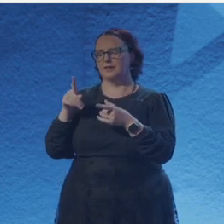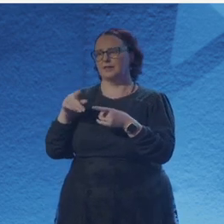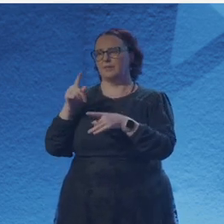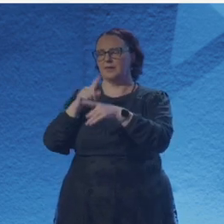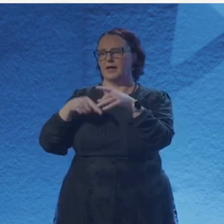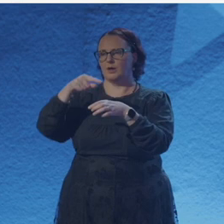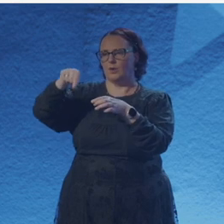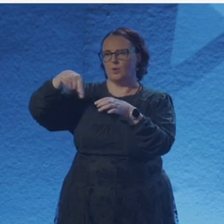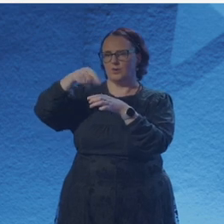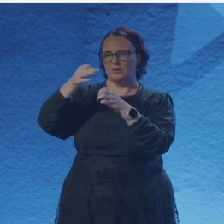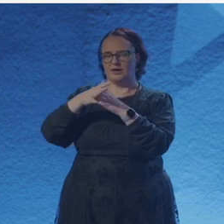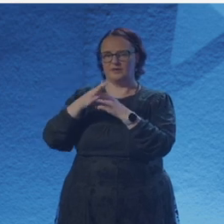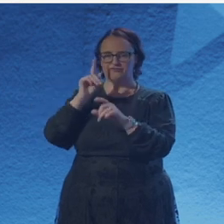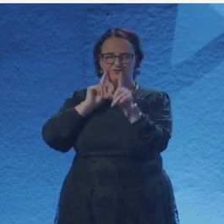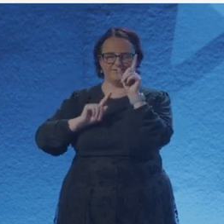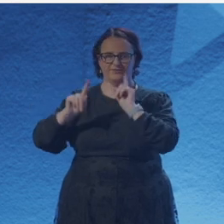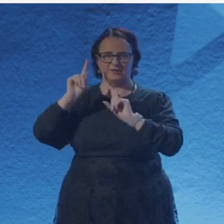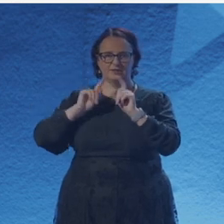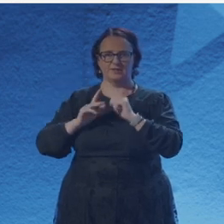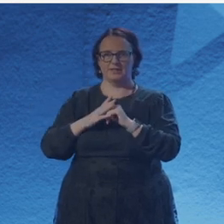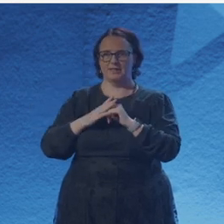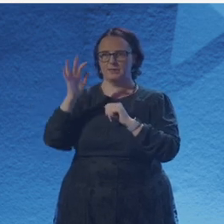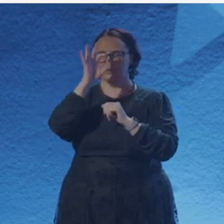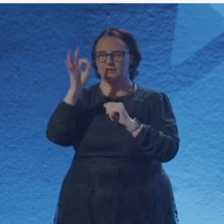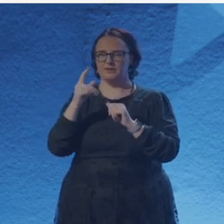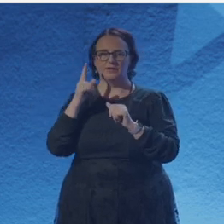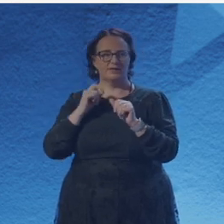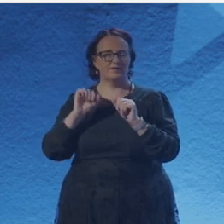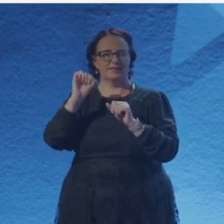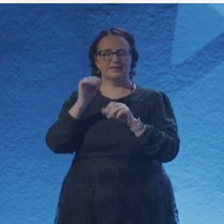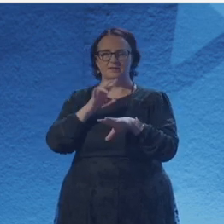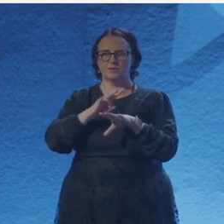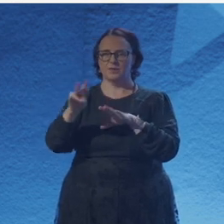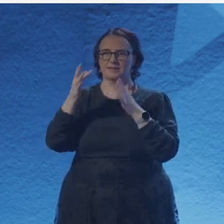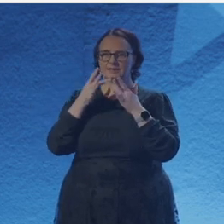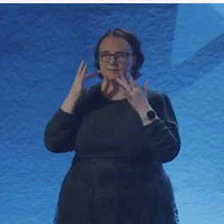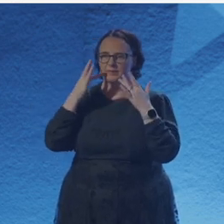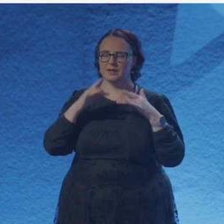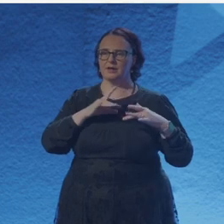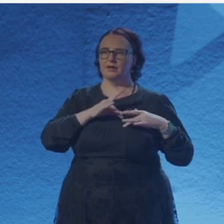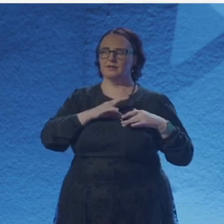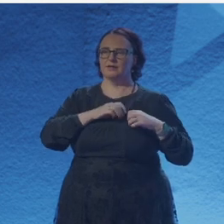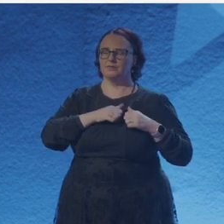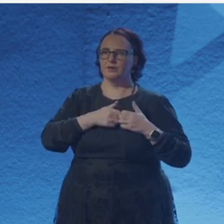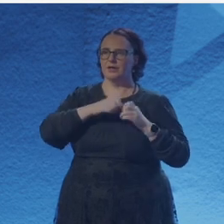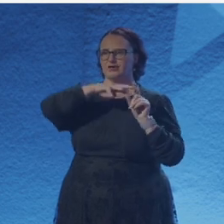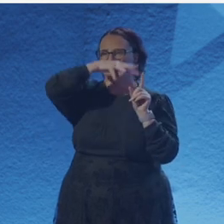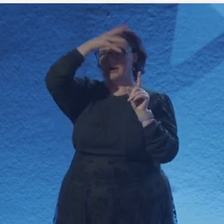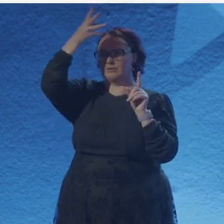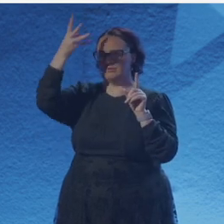So I had to say biomechanics in my title. The next one is a bit heavy. We're going right into it. It's. Yeah, thank you.